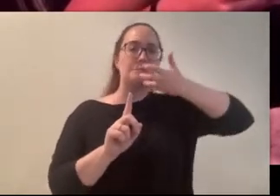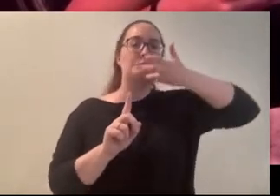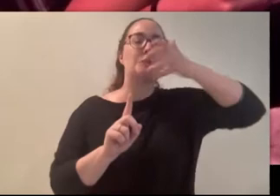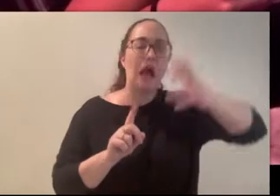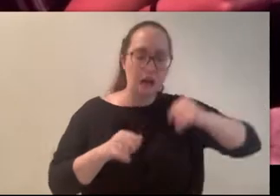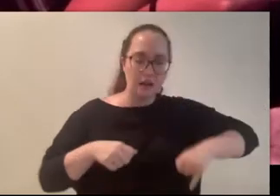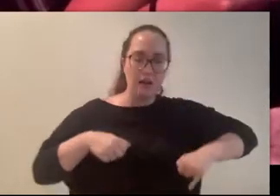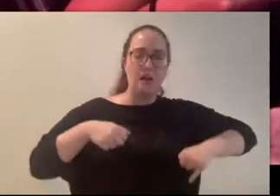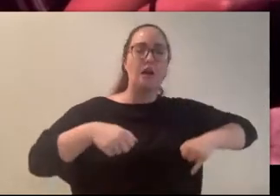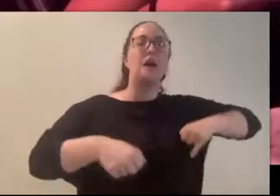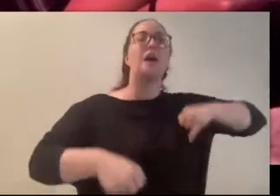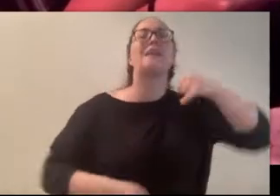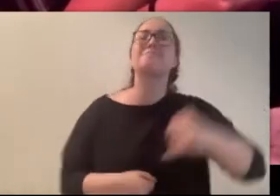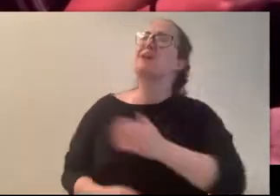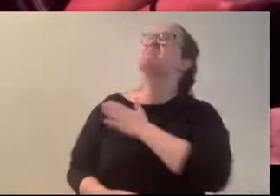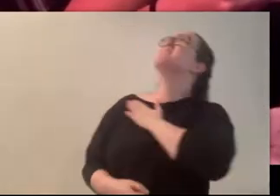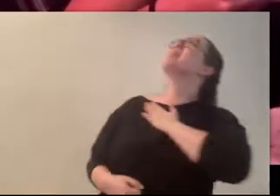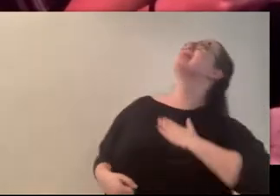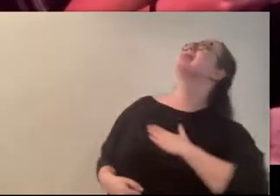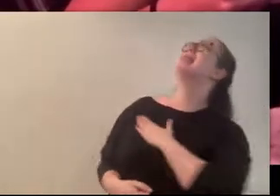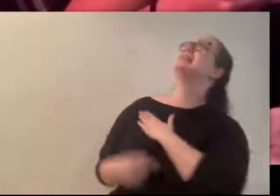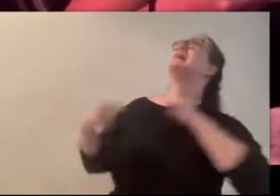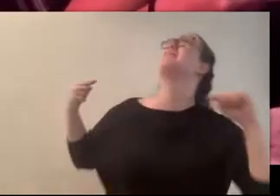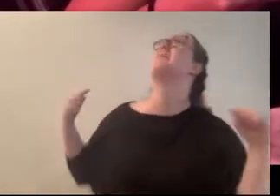“Please,” she begged, “I’m hurt and he’s still out there.”